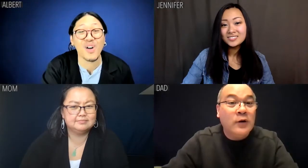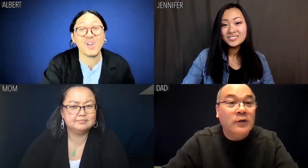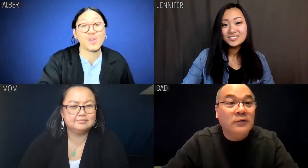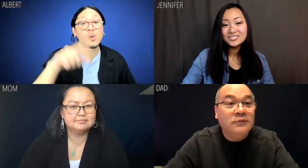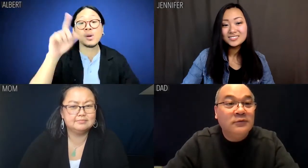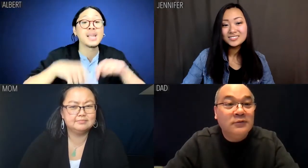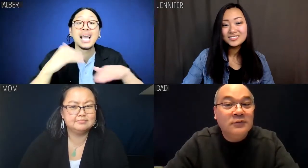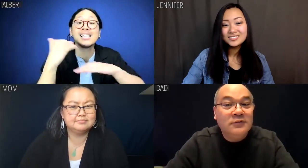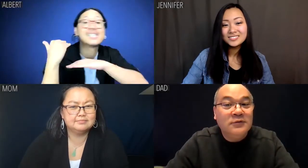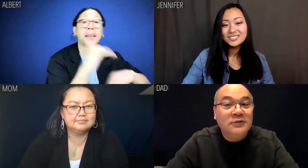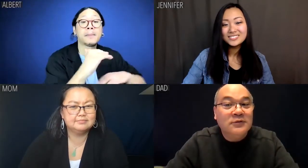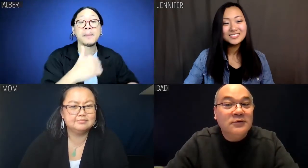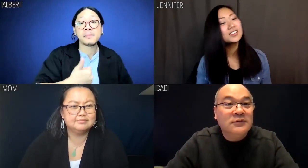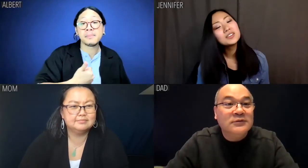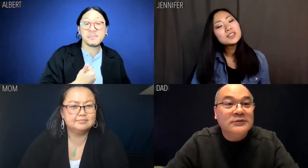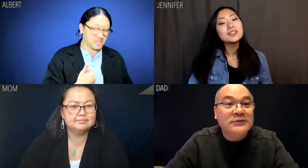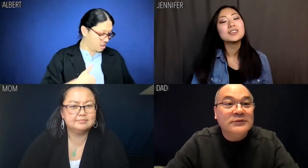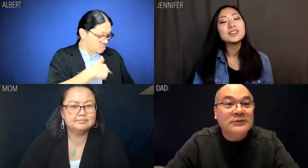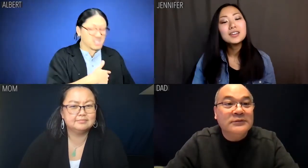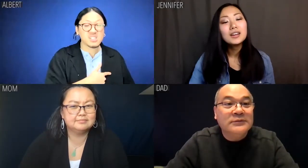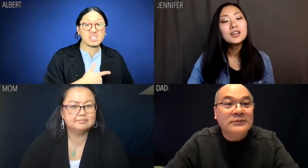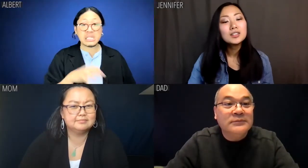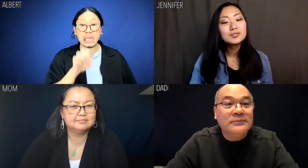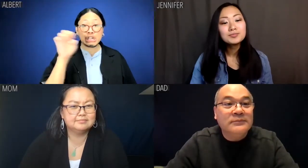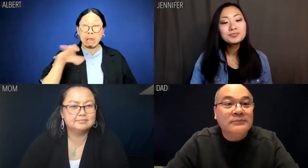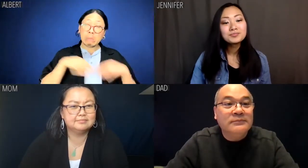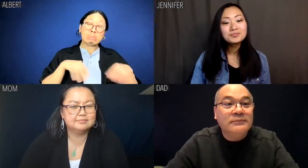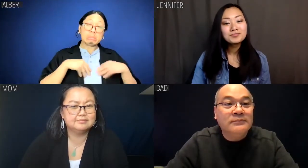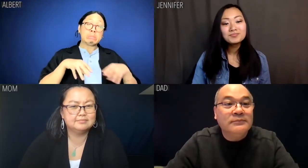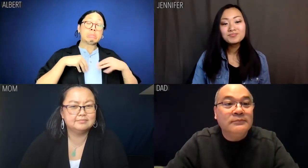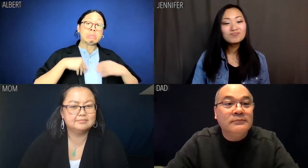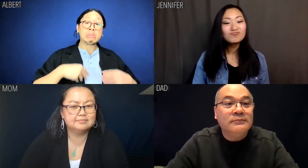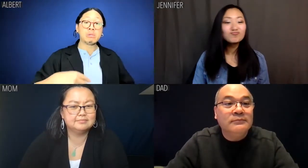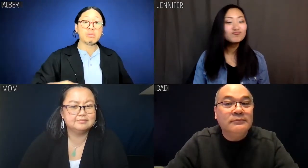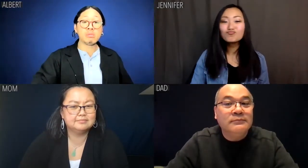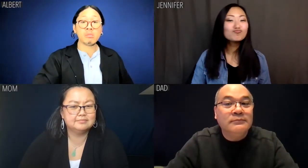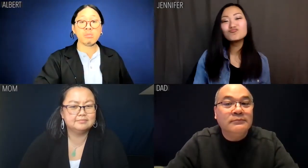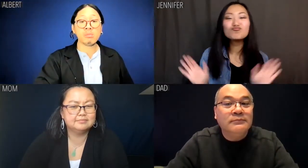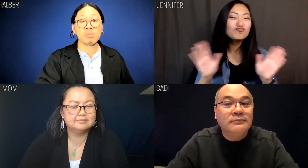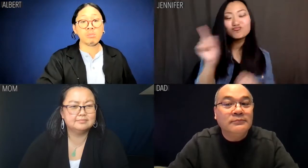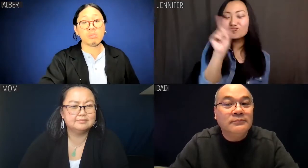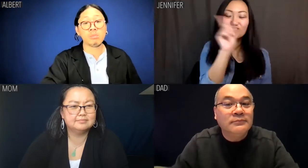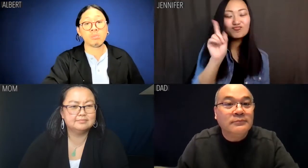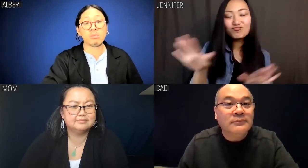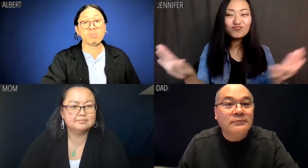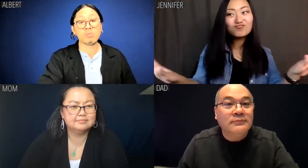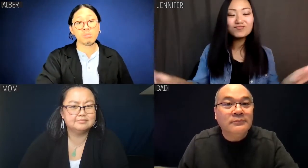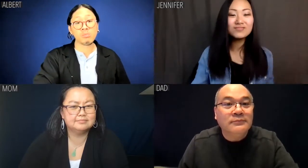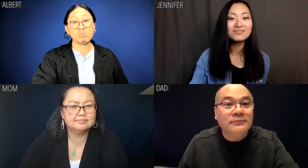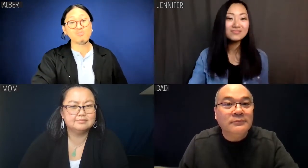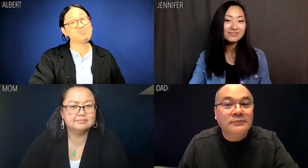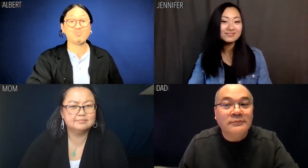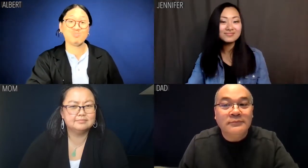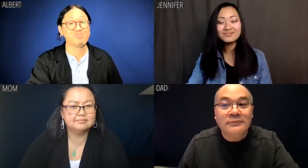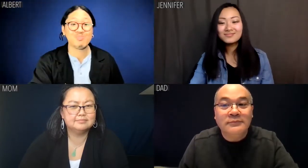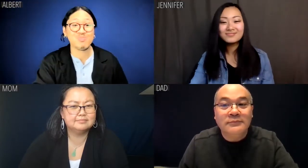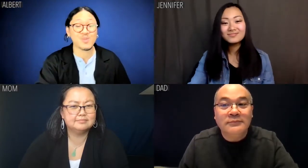Albert: You can't stuff me in a tidy lacquer box of Eastern passivity. Jennifer: No, no, ladies.